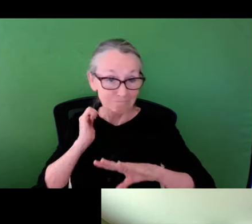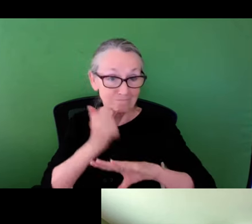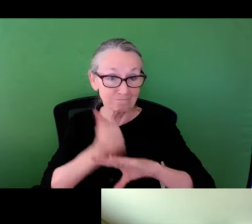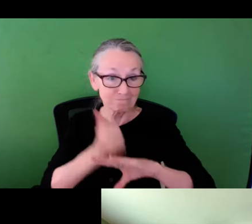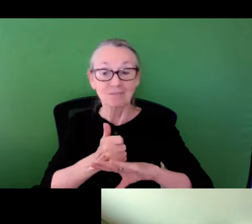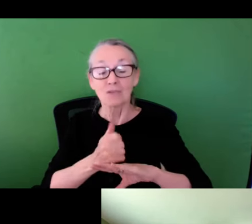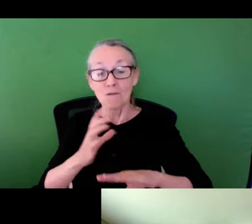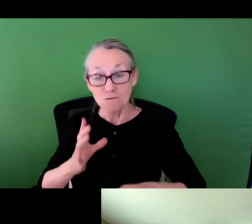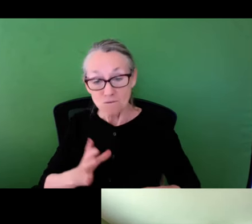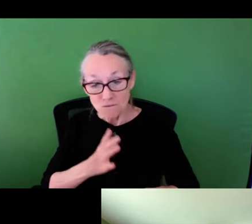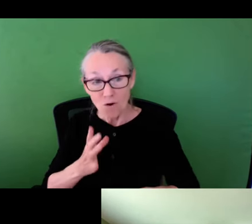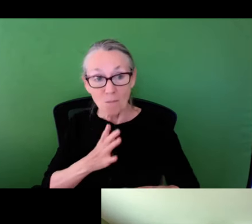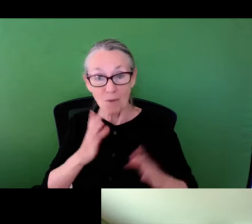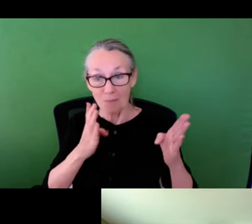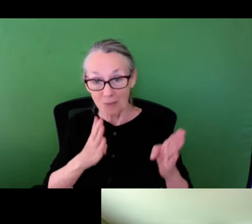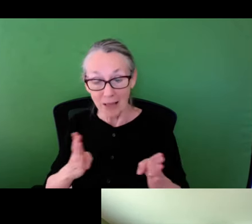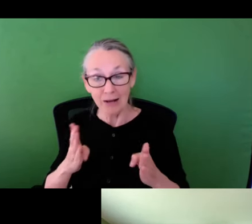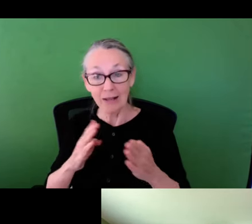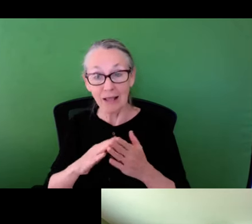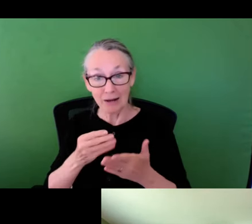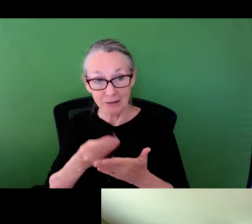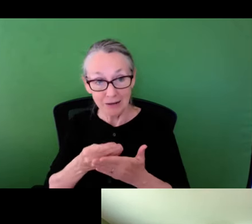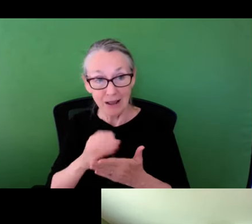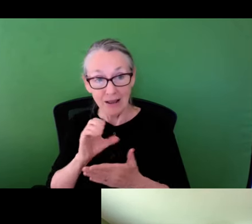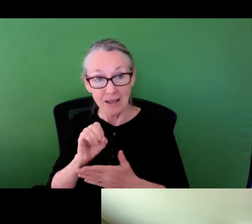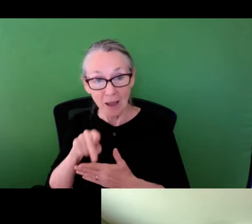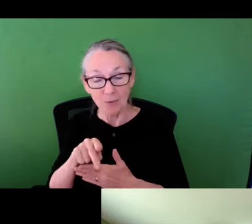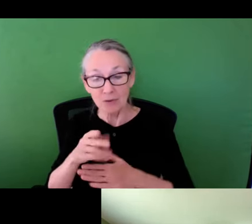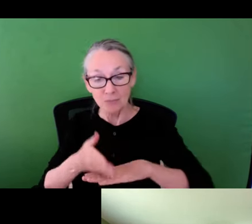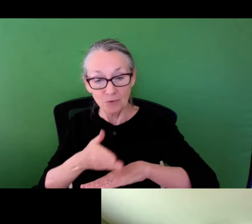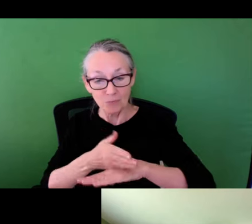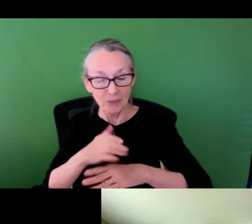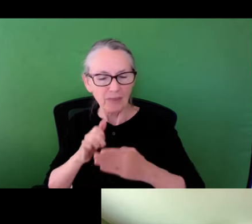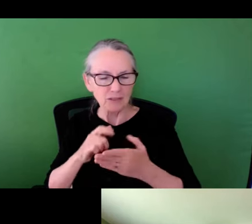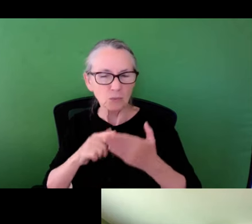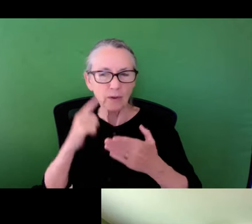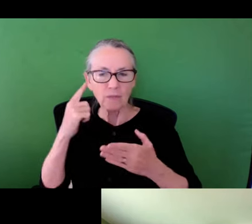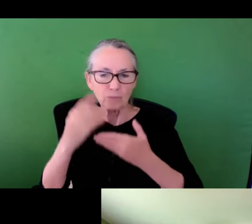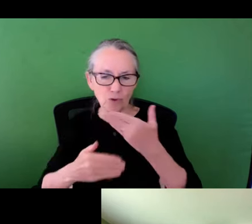but folks who needs engagement to make these processes into formal city planning and capital improvement.